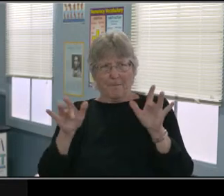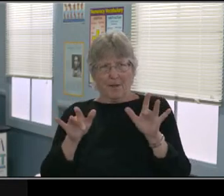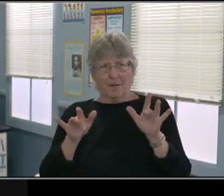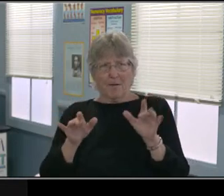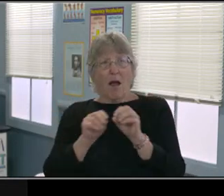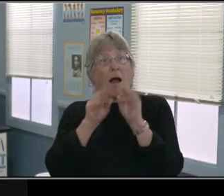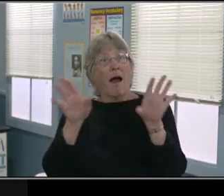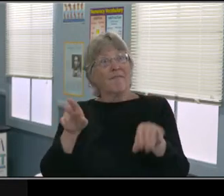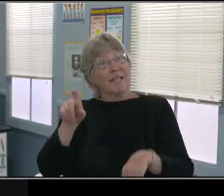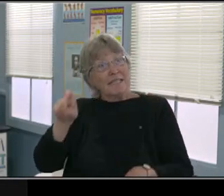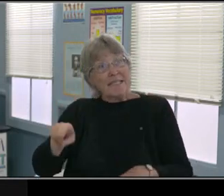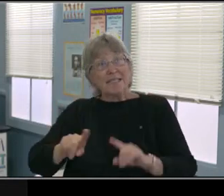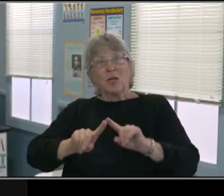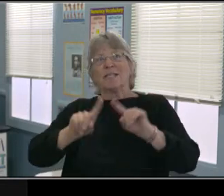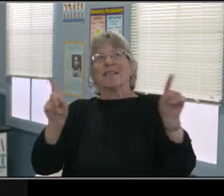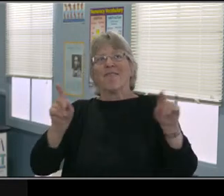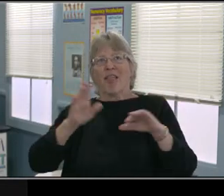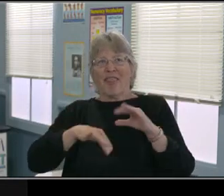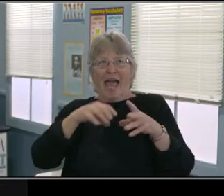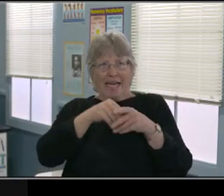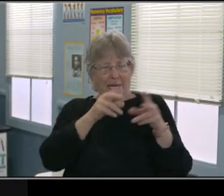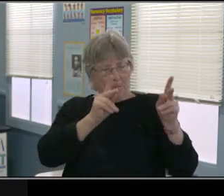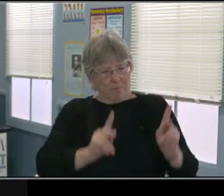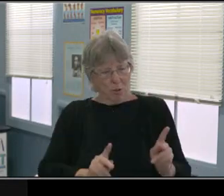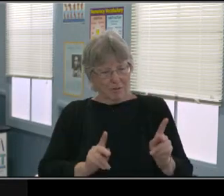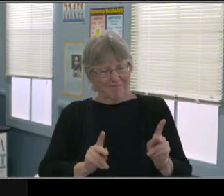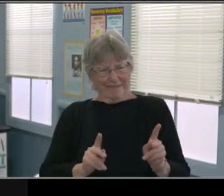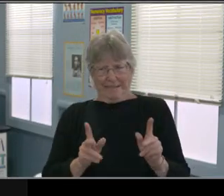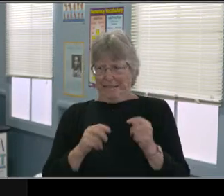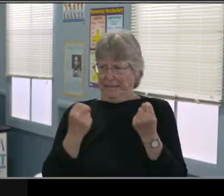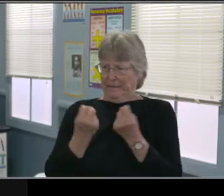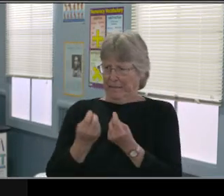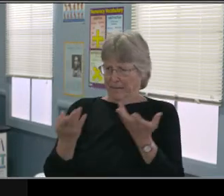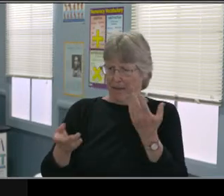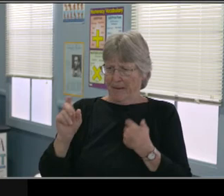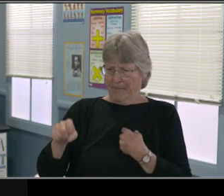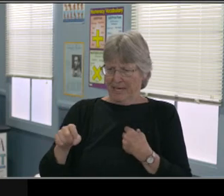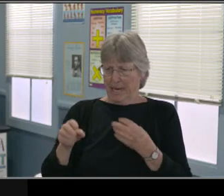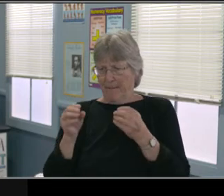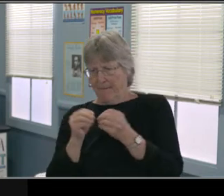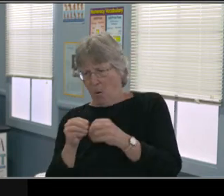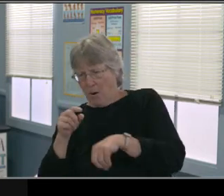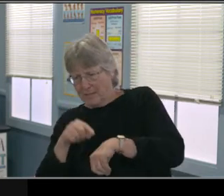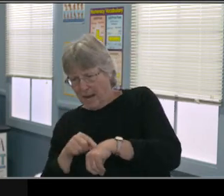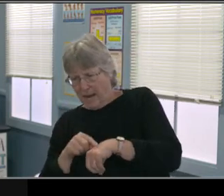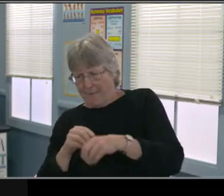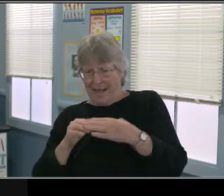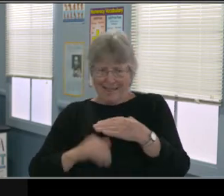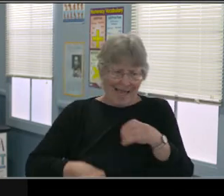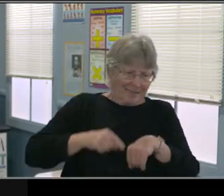The middle section are all those questions that you are gonna talk about at your IEP meeting. And then finally that last statement